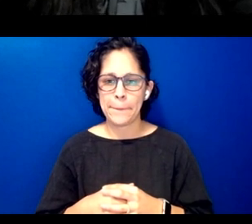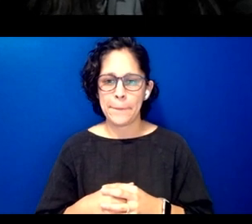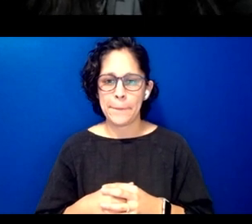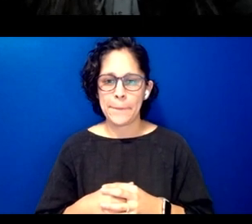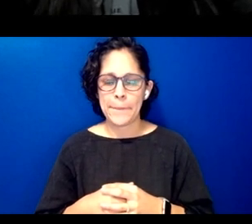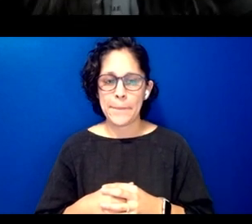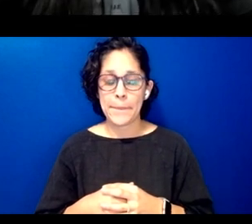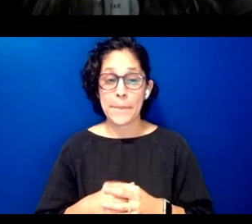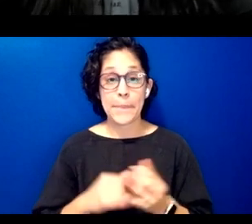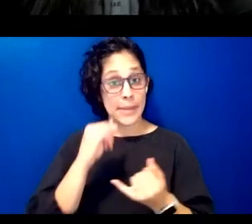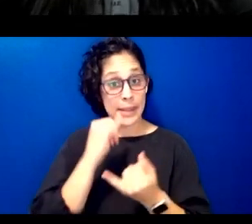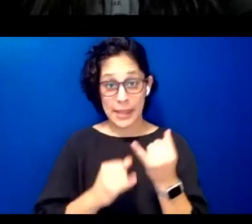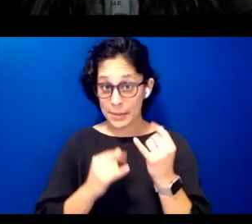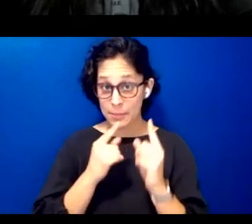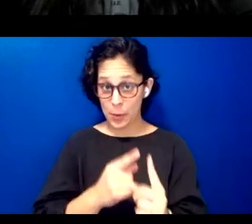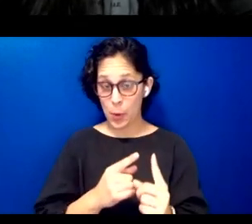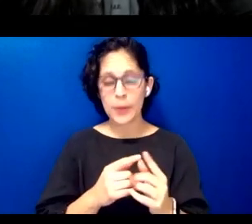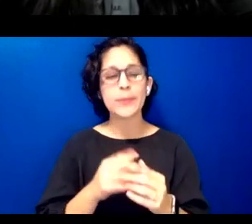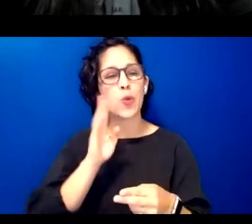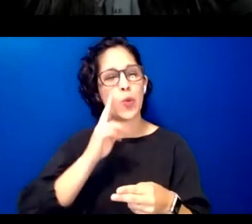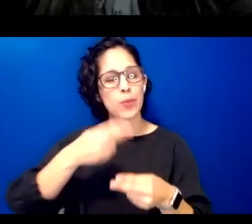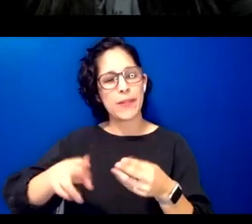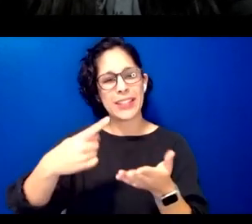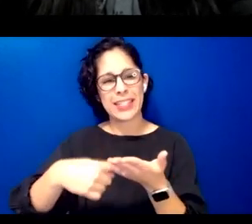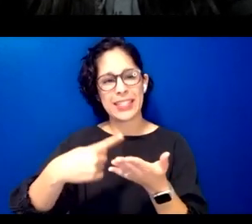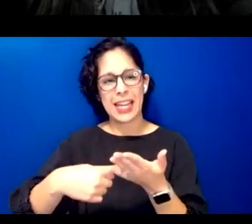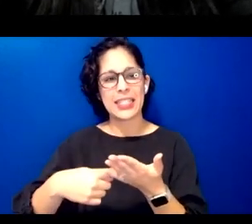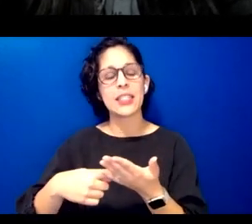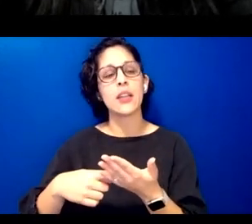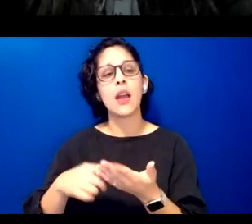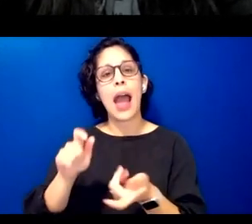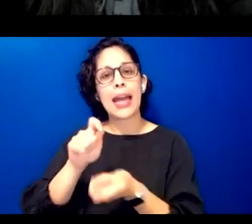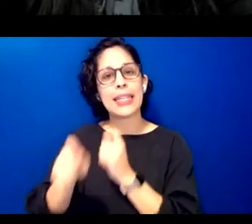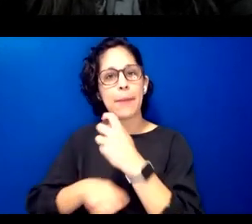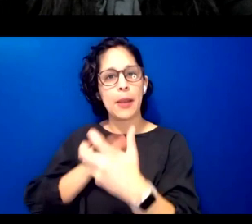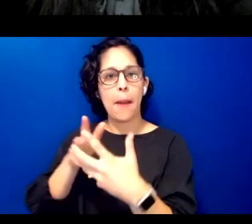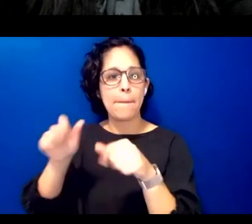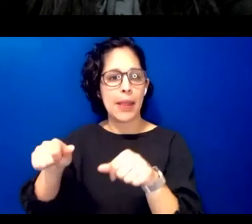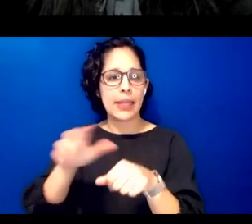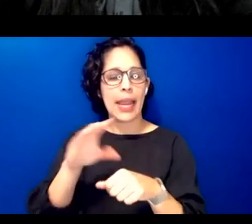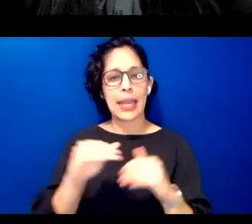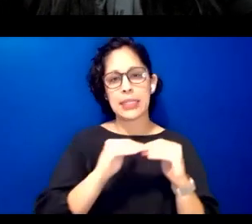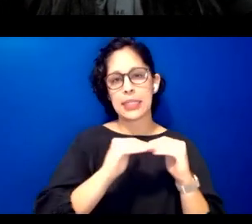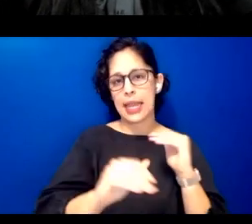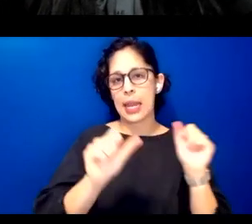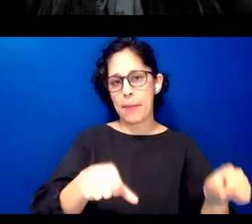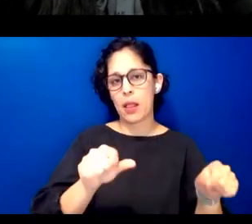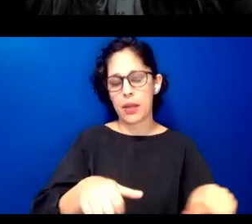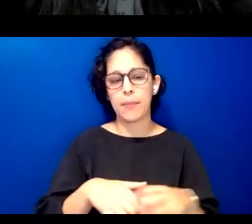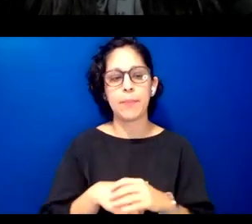and lastly let's briefly discuss adaptability and sustainability some of us are all too